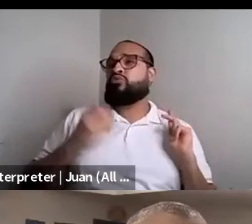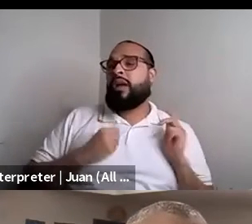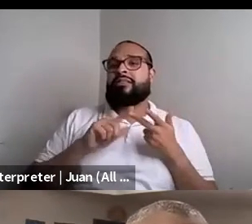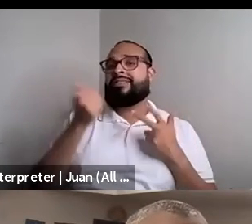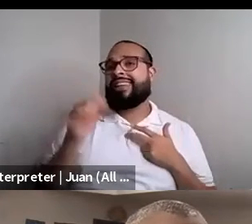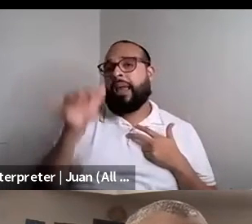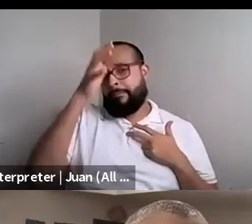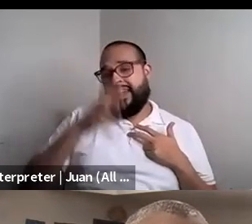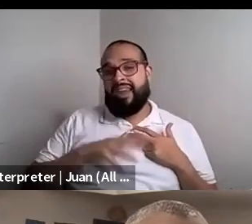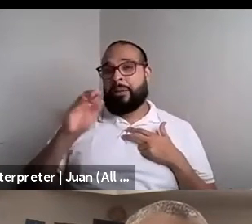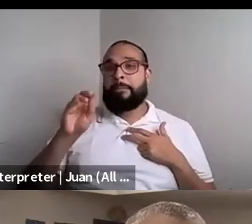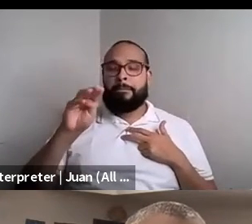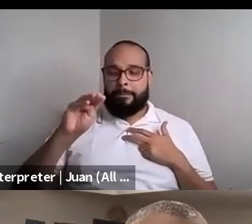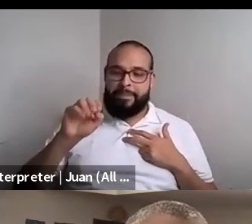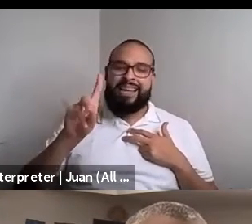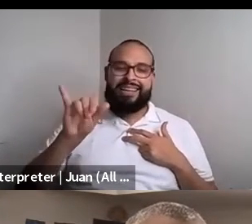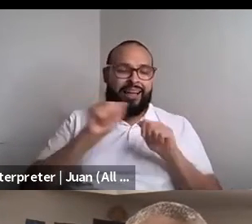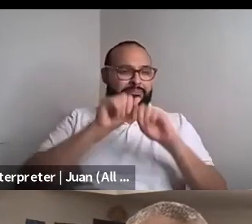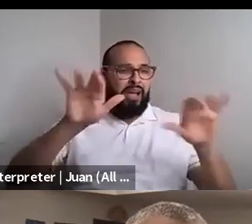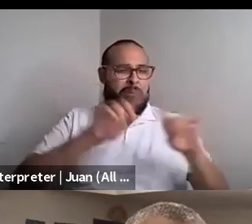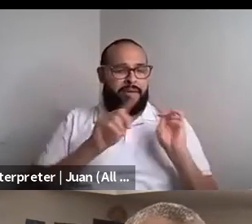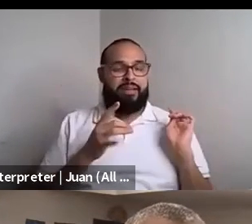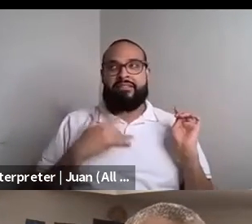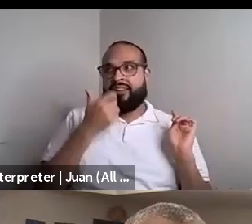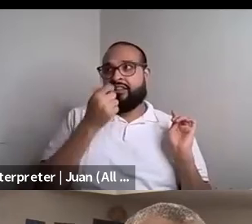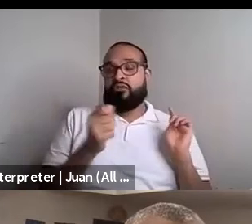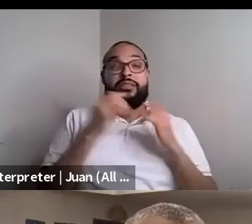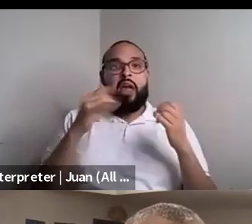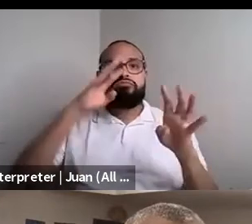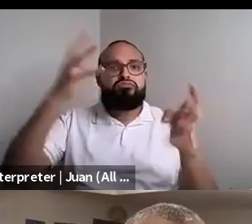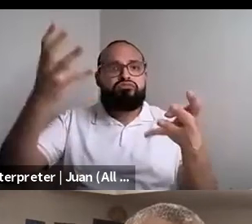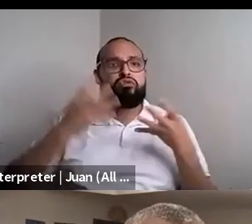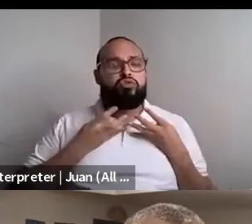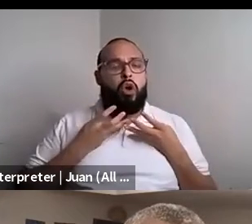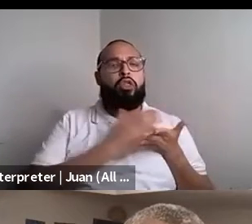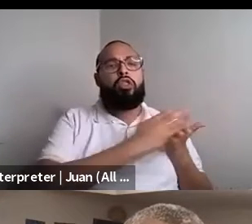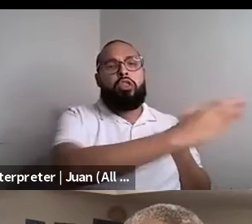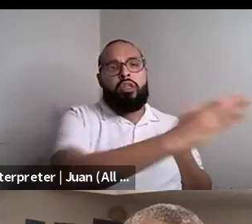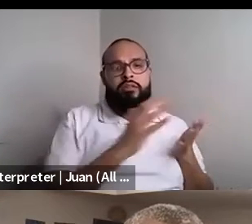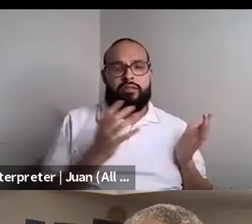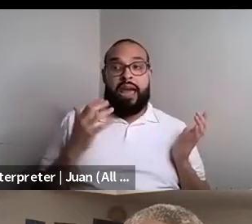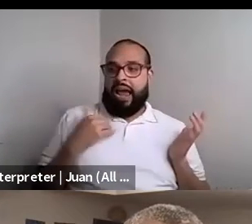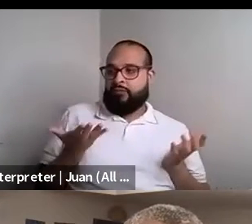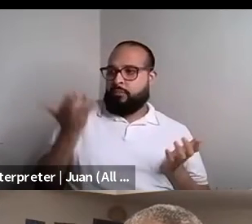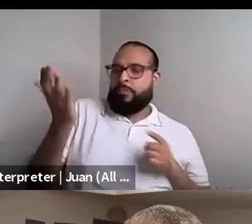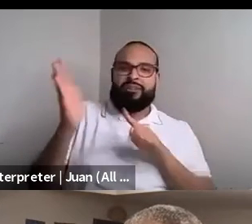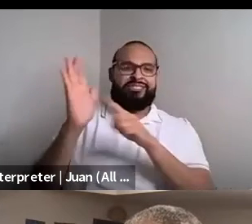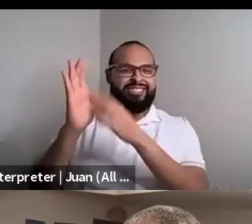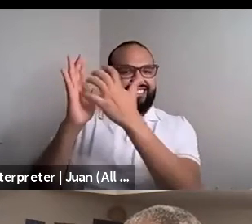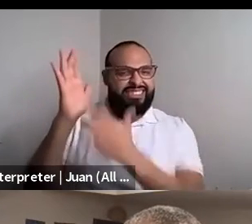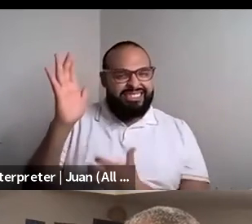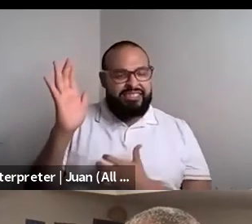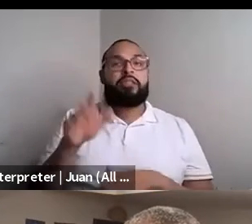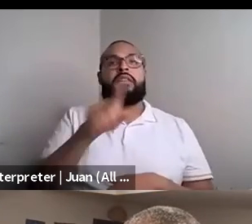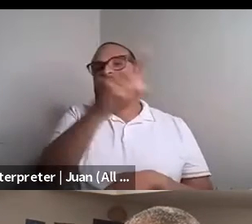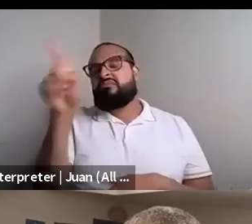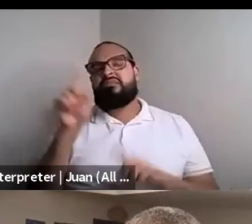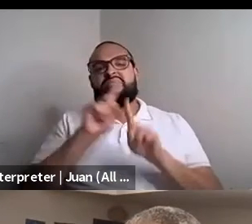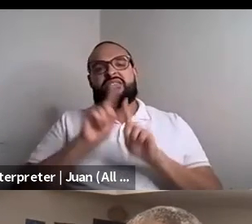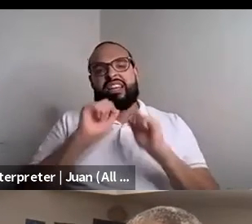Nahshon Anderson: But I find it very interesting that I'm actually being ignored and and I have this proposal literary agents, you know, they're not interested. And I'm not, you know, crying, and I'm not